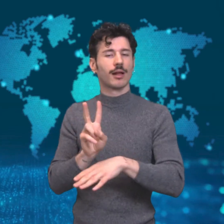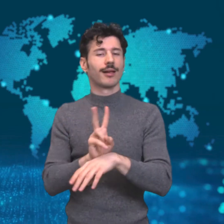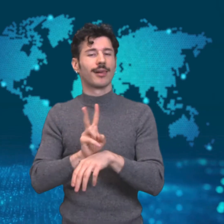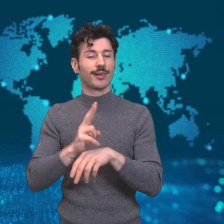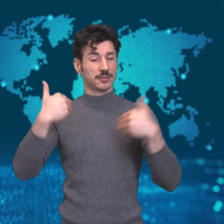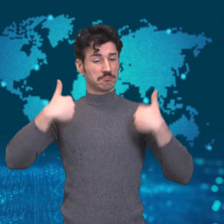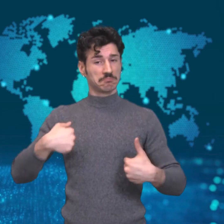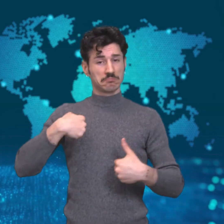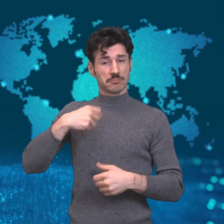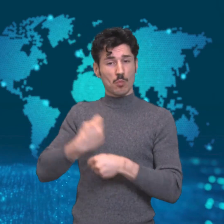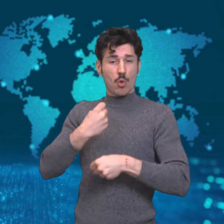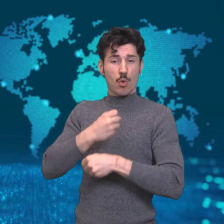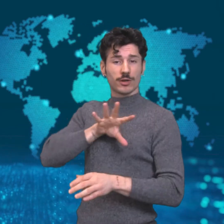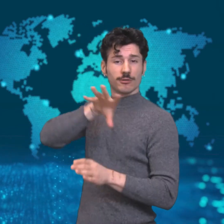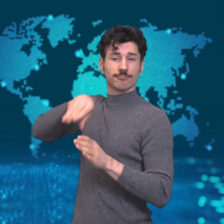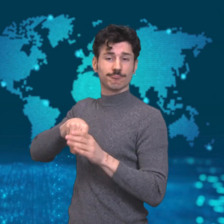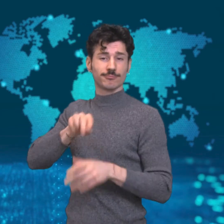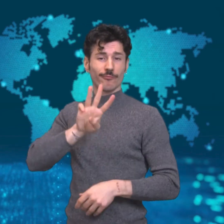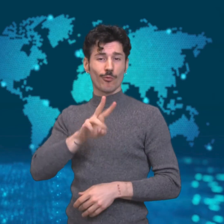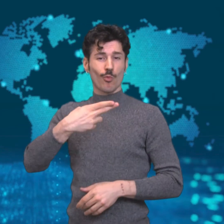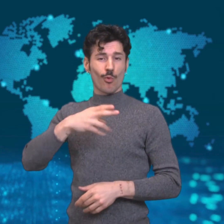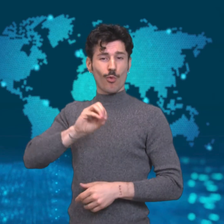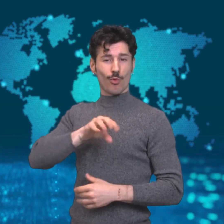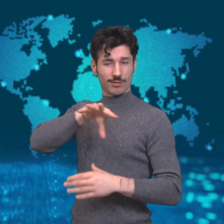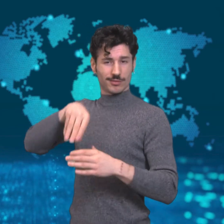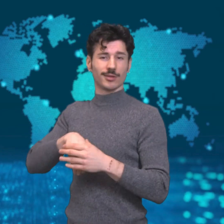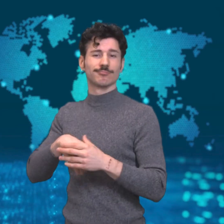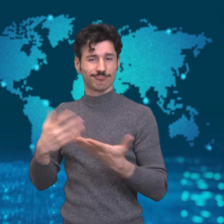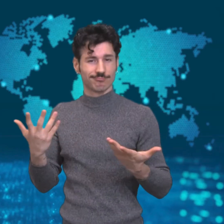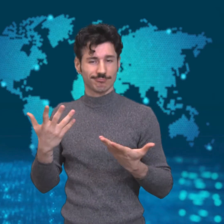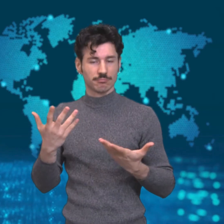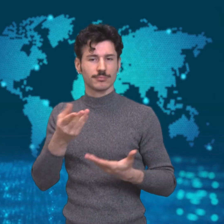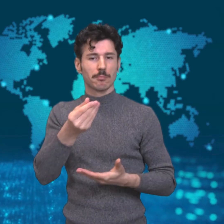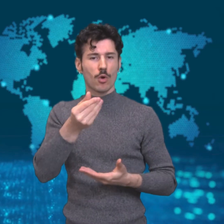disguising themselves as WHO representatives to